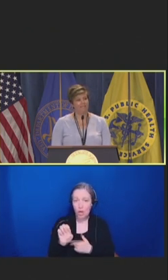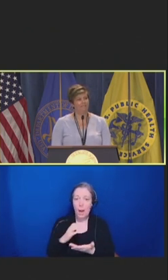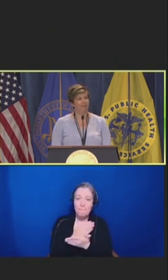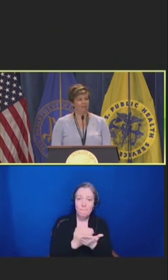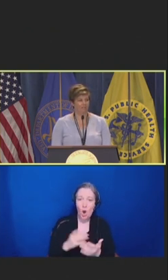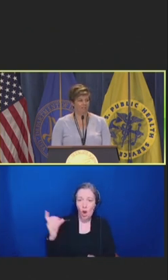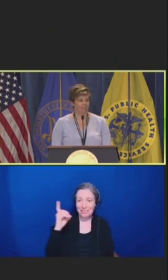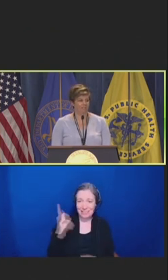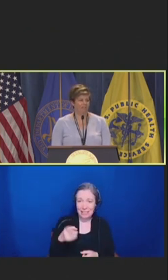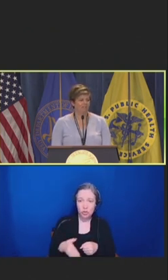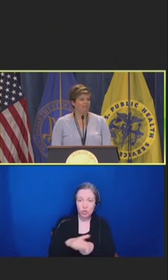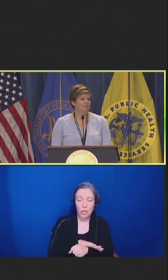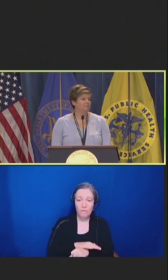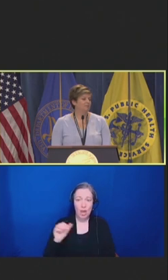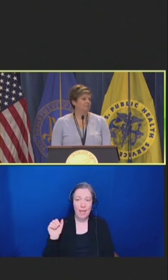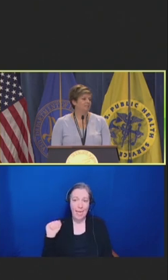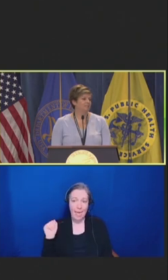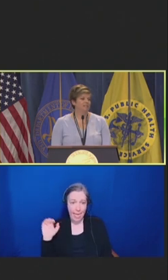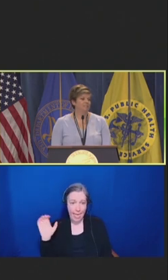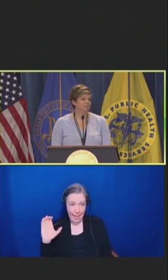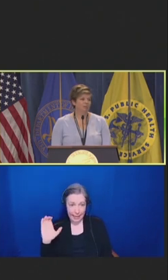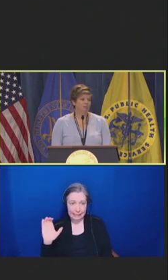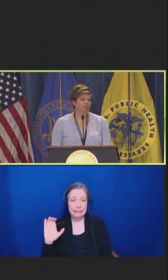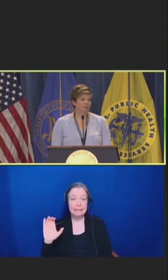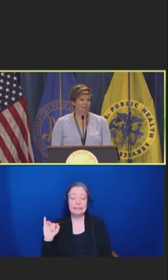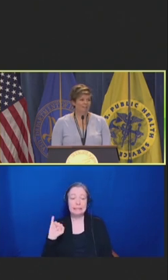cost sharing. This means that deductibles do not apply.